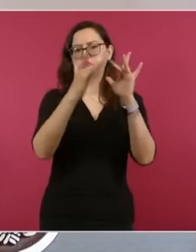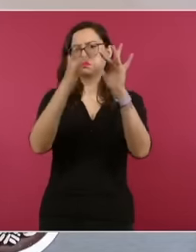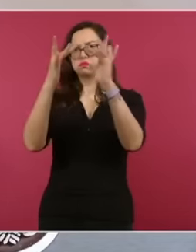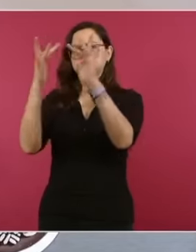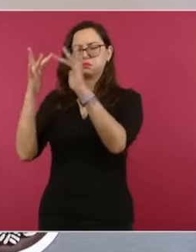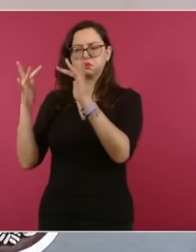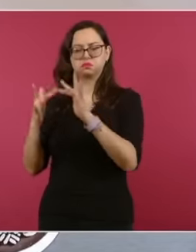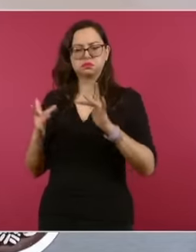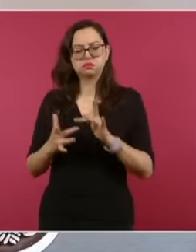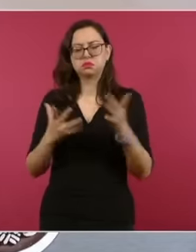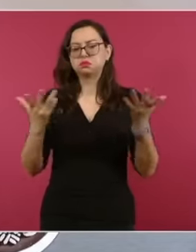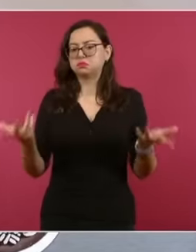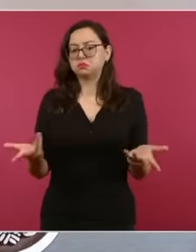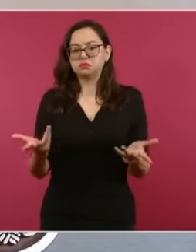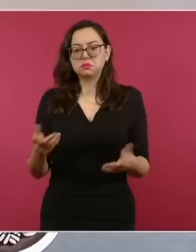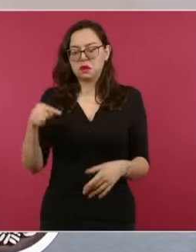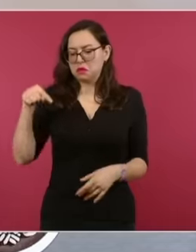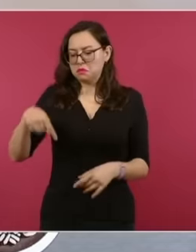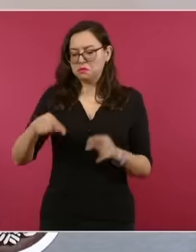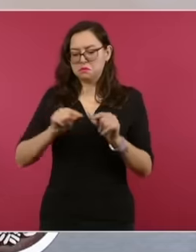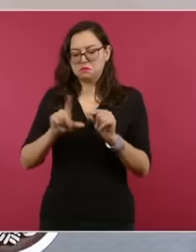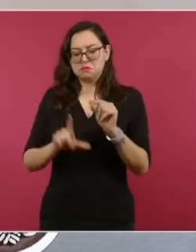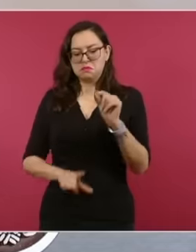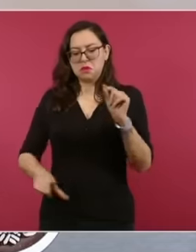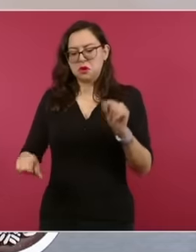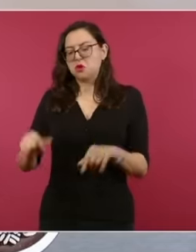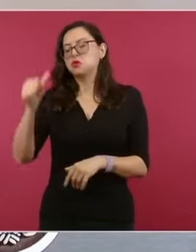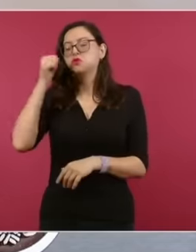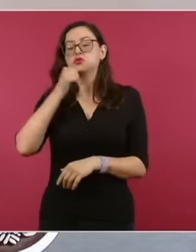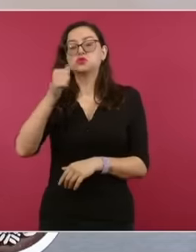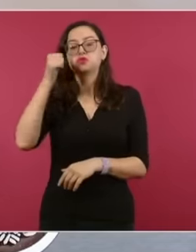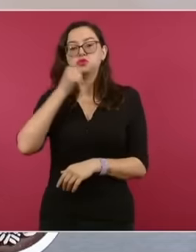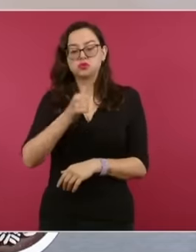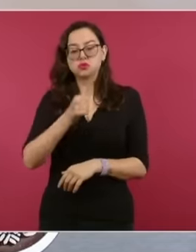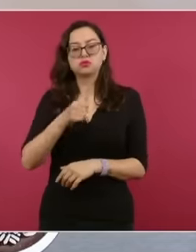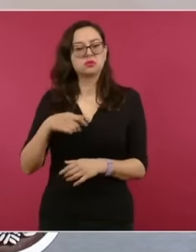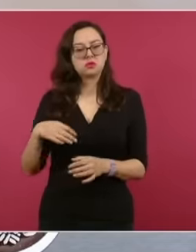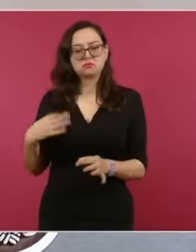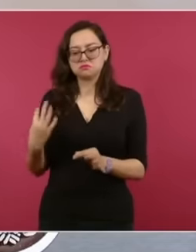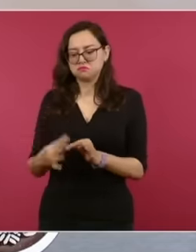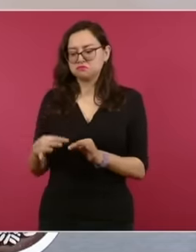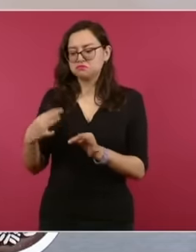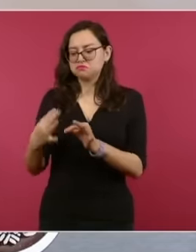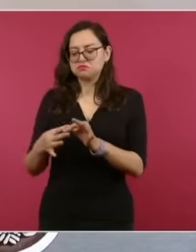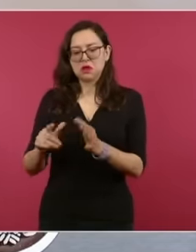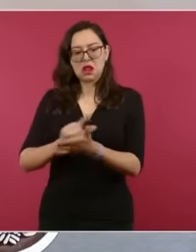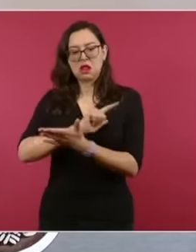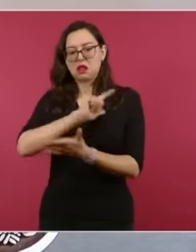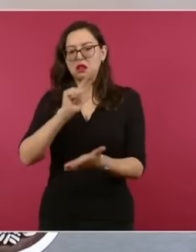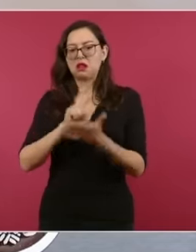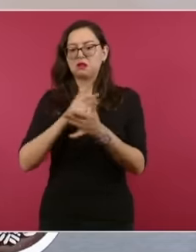worldwide for its commitment to the use and promotion of international law and its